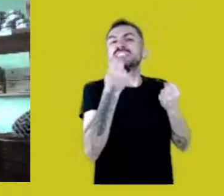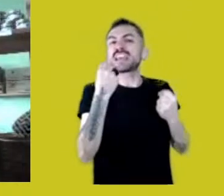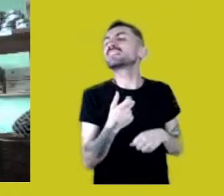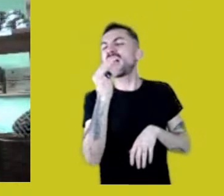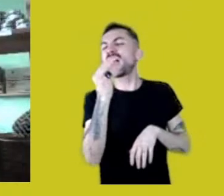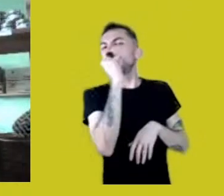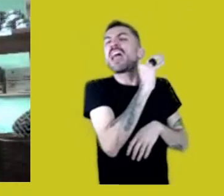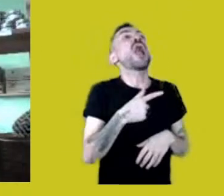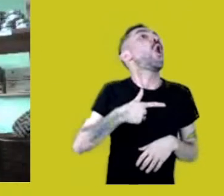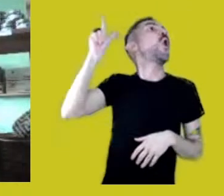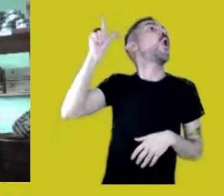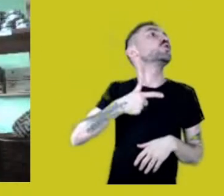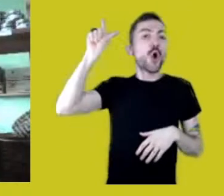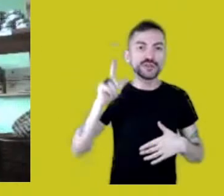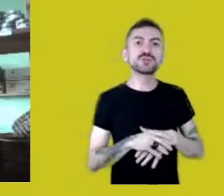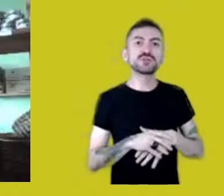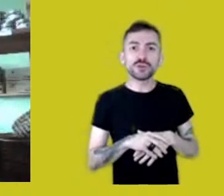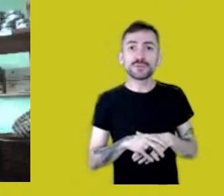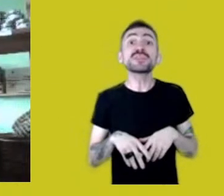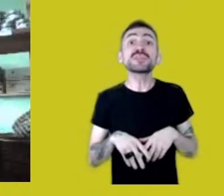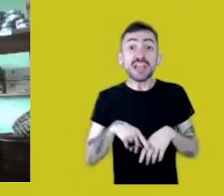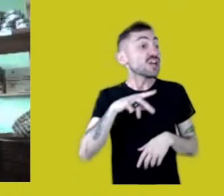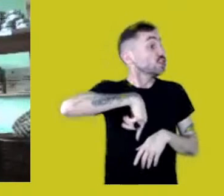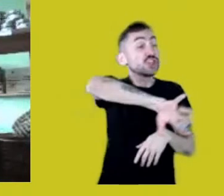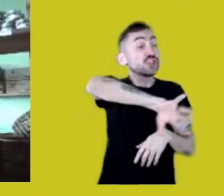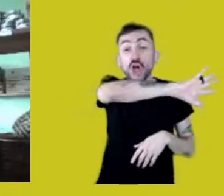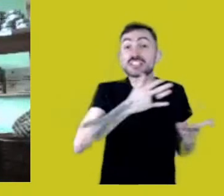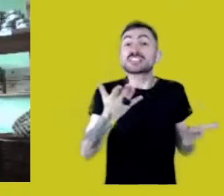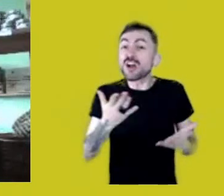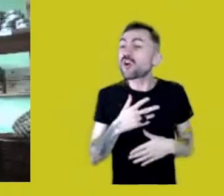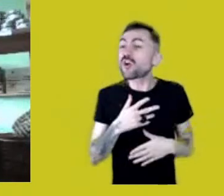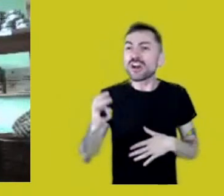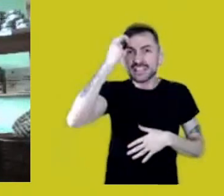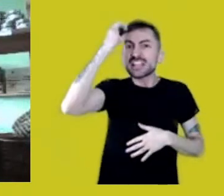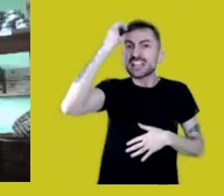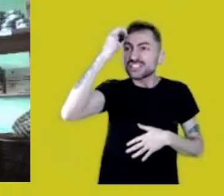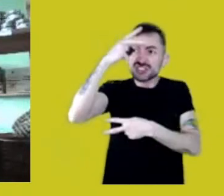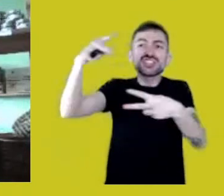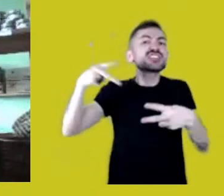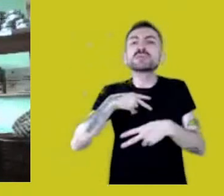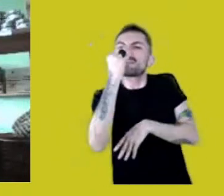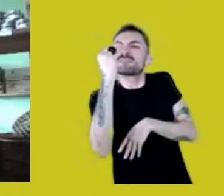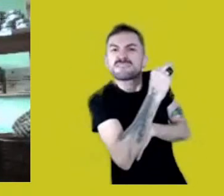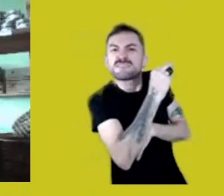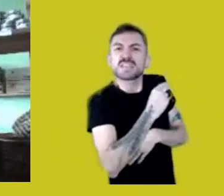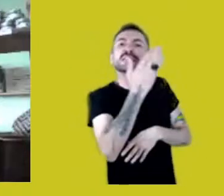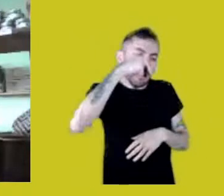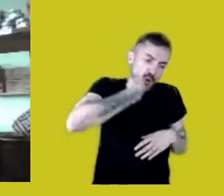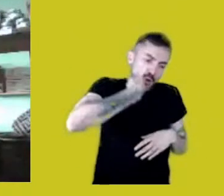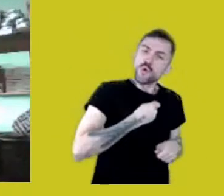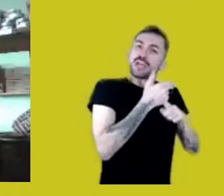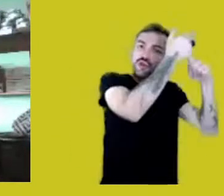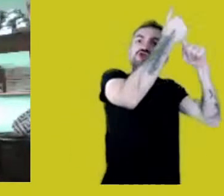by a system of intellectual property that denies that we have technology, that we have knowledge.